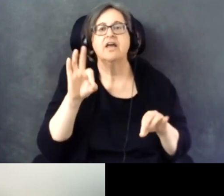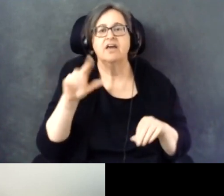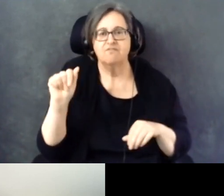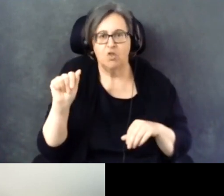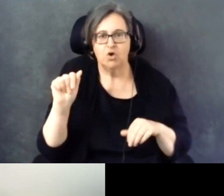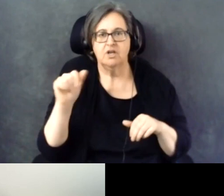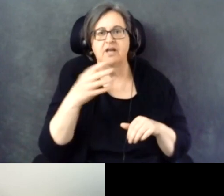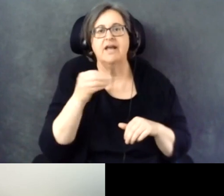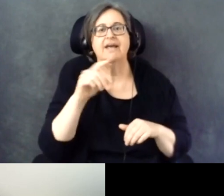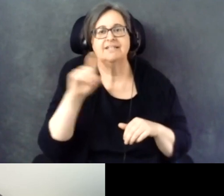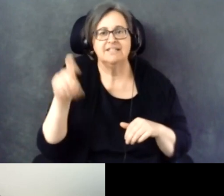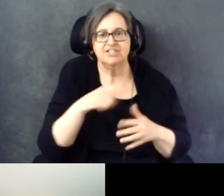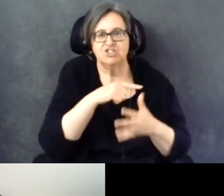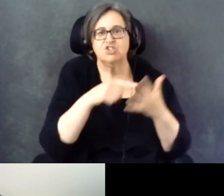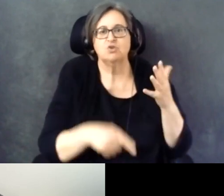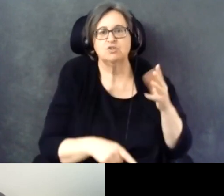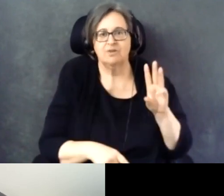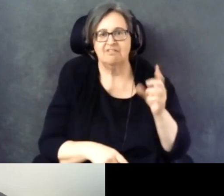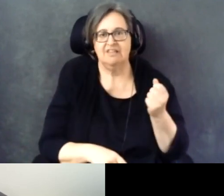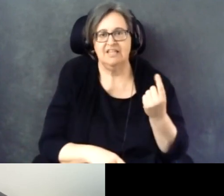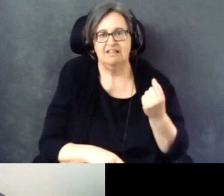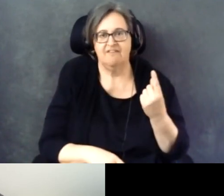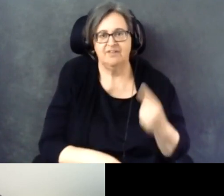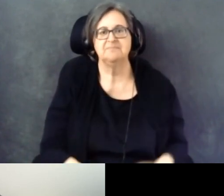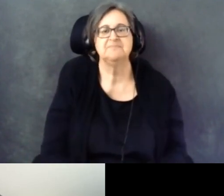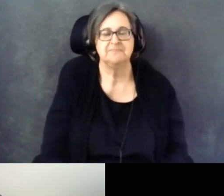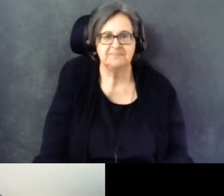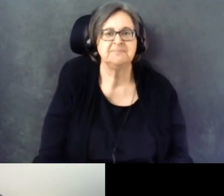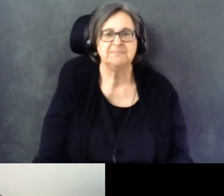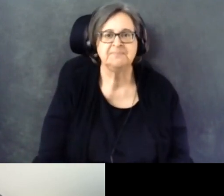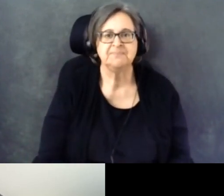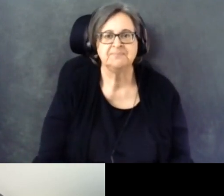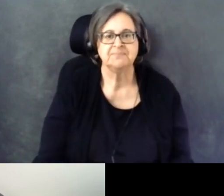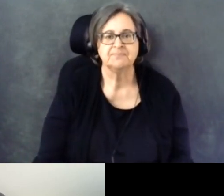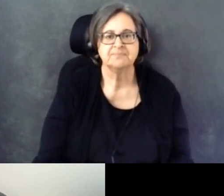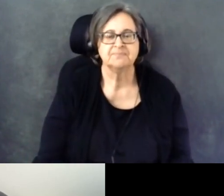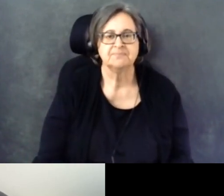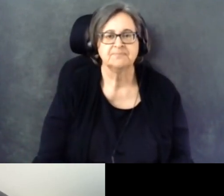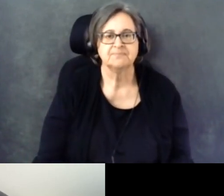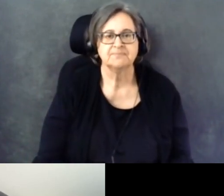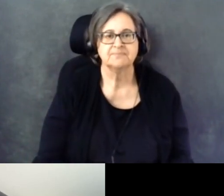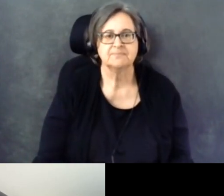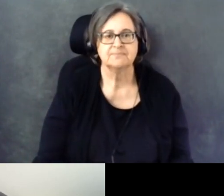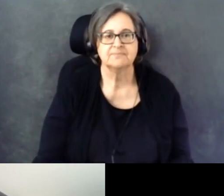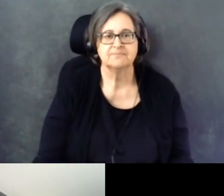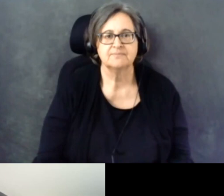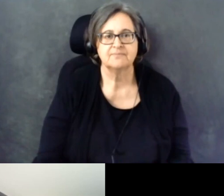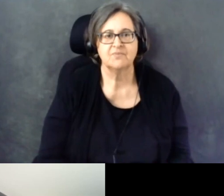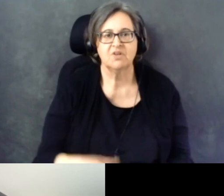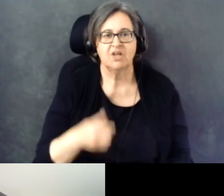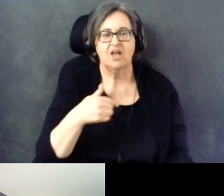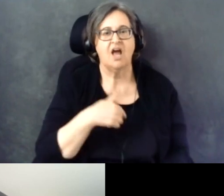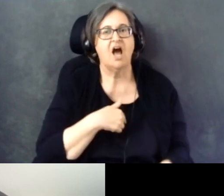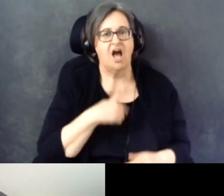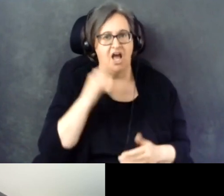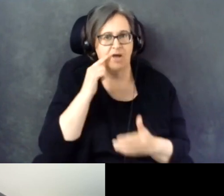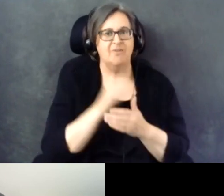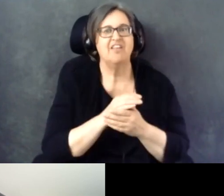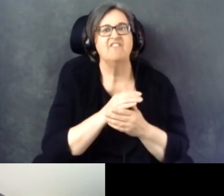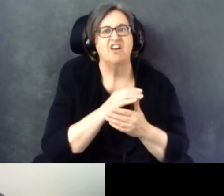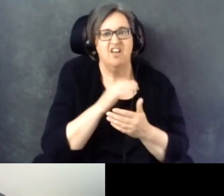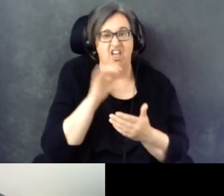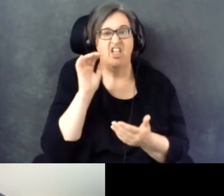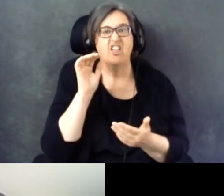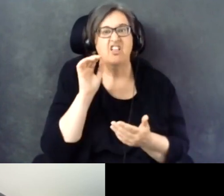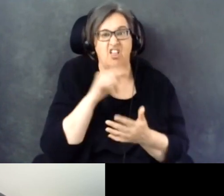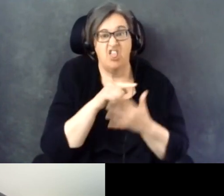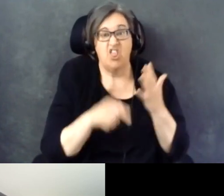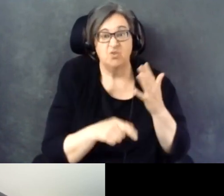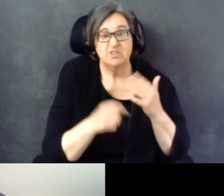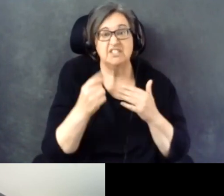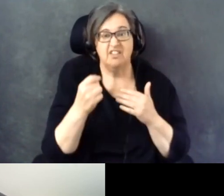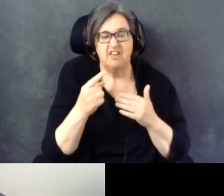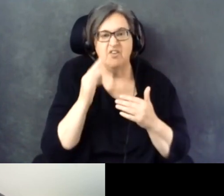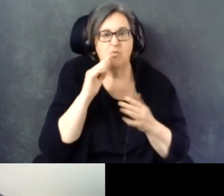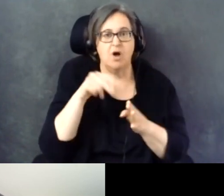And I believe they were considered as the states most likely to flip or be very close